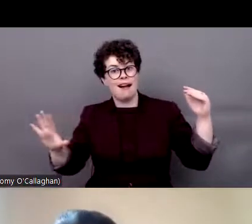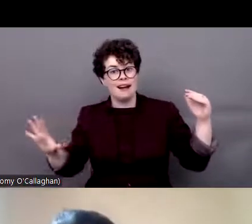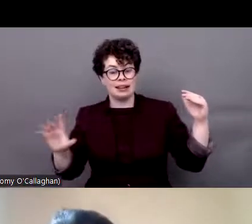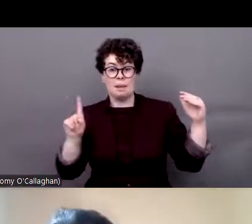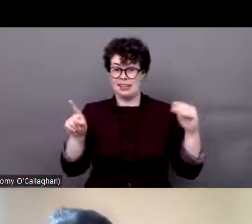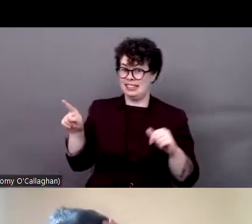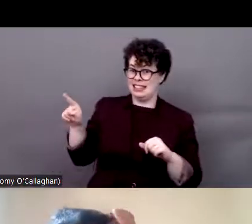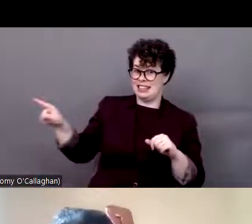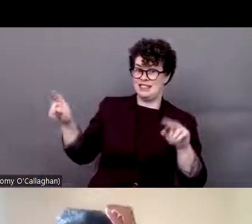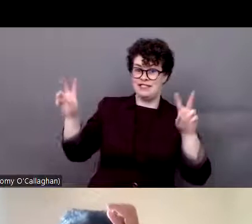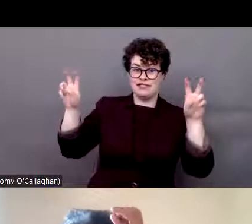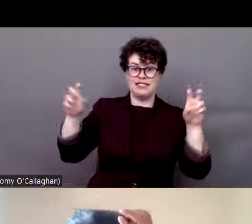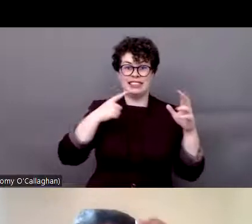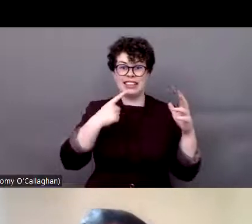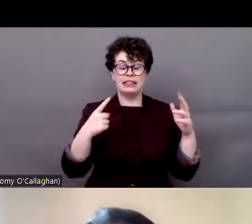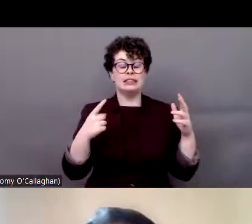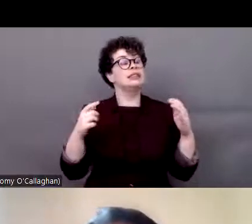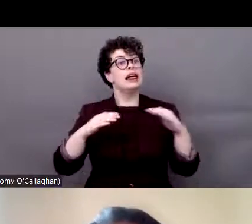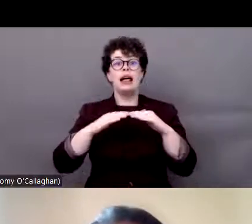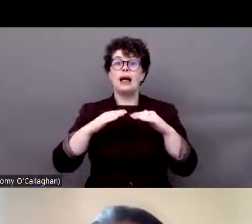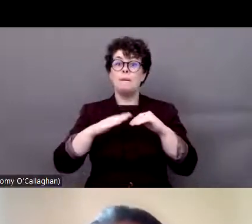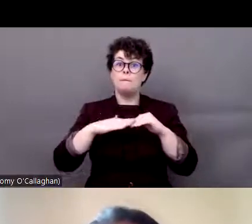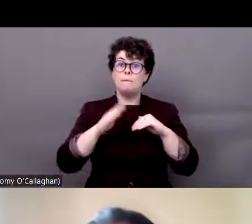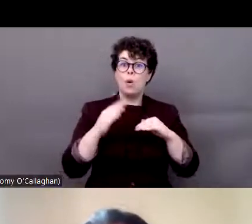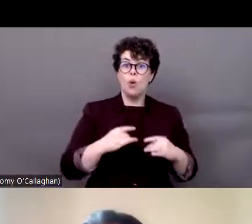the last black, less black you